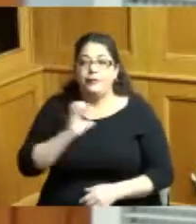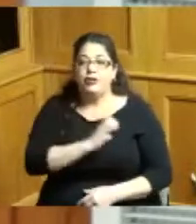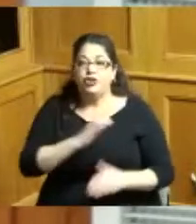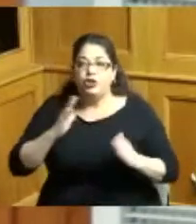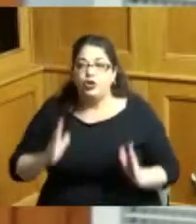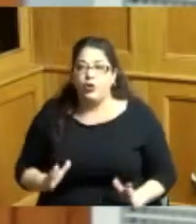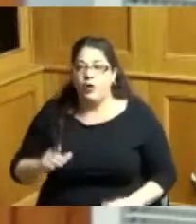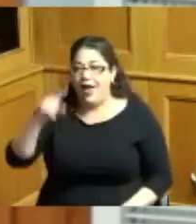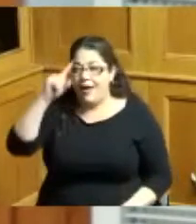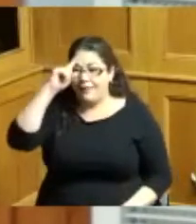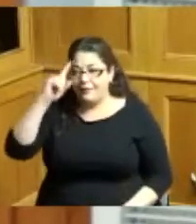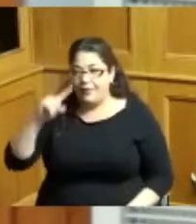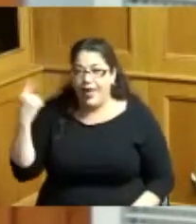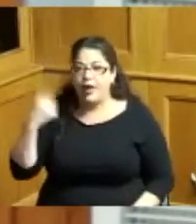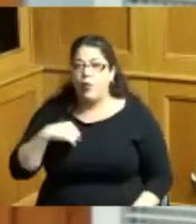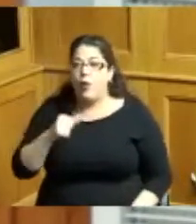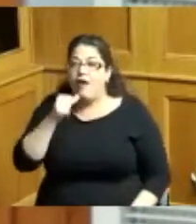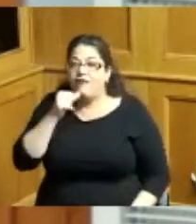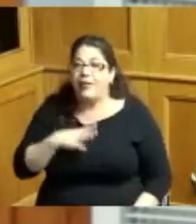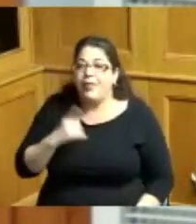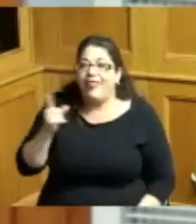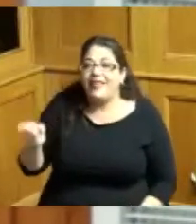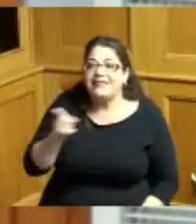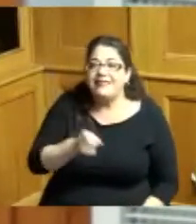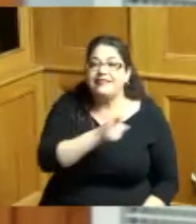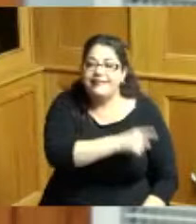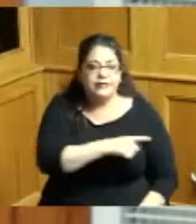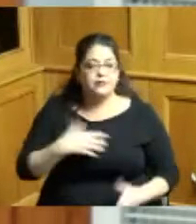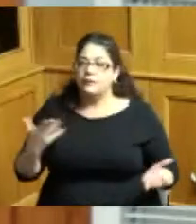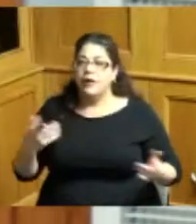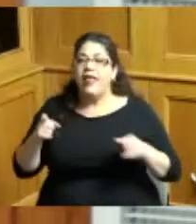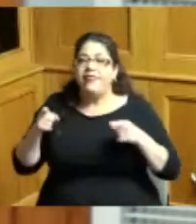female supplement white Commission these people are Commissioners they